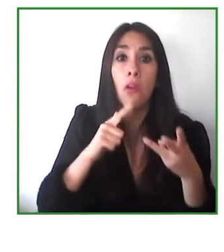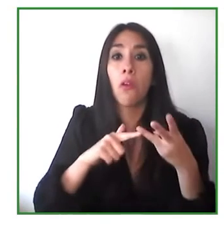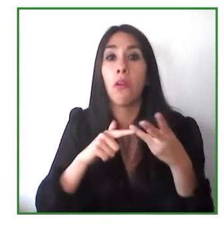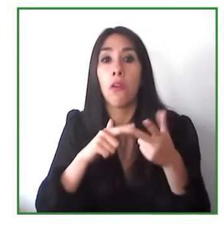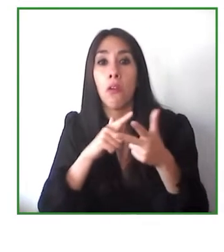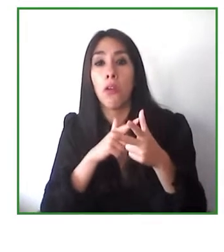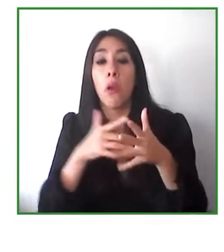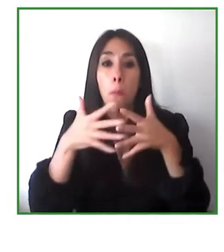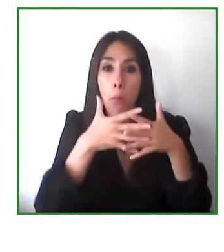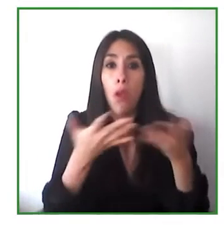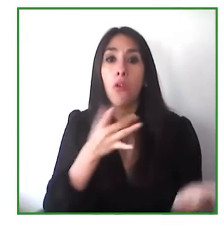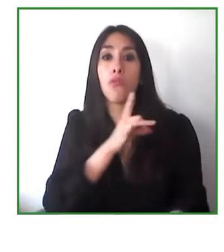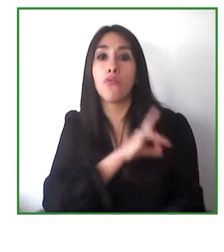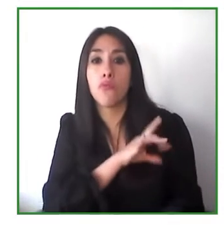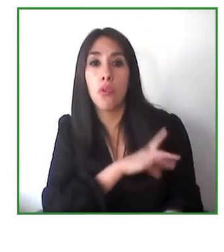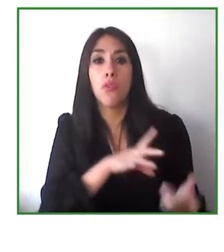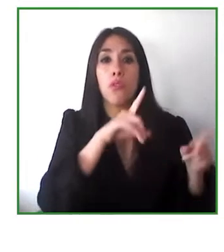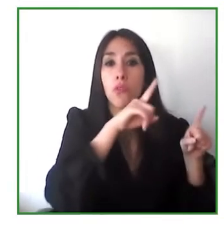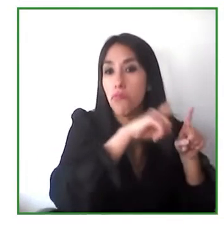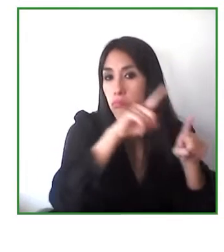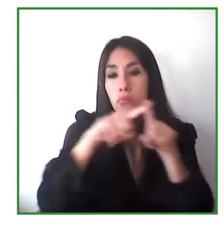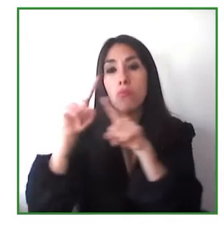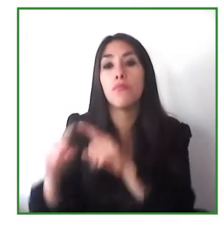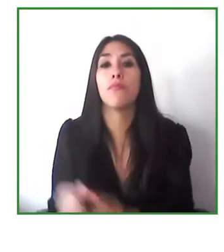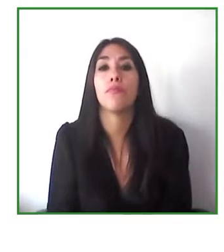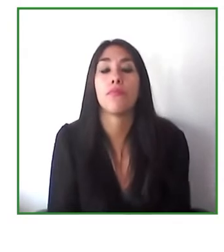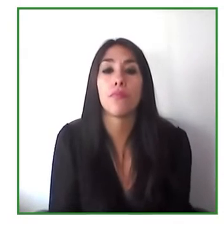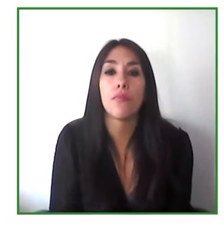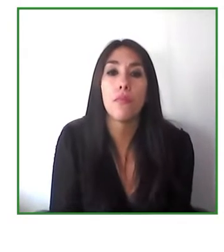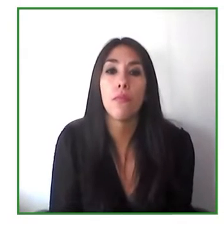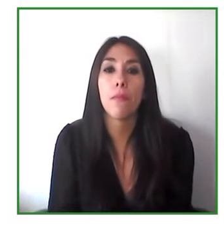and we want to see more projects and today we are about to take another